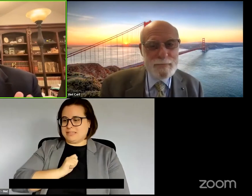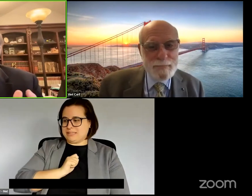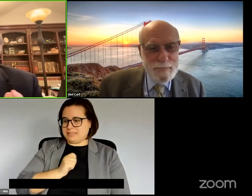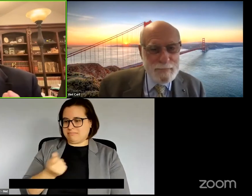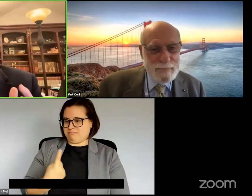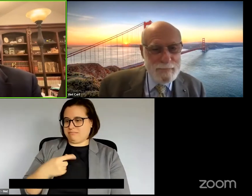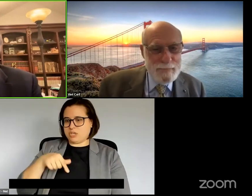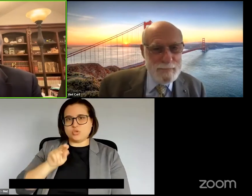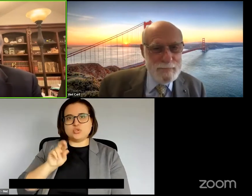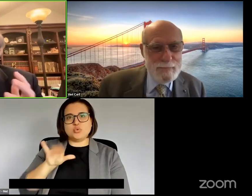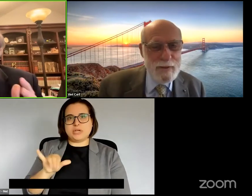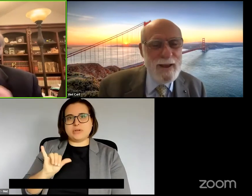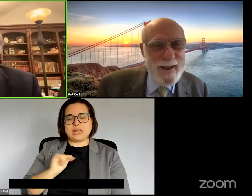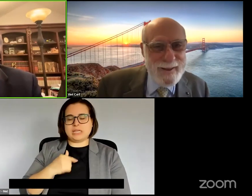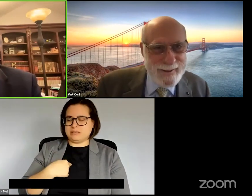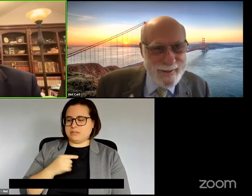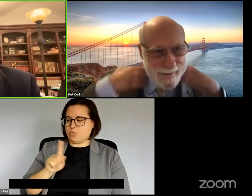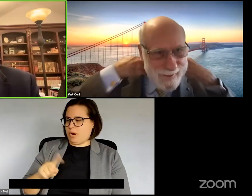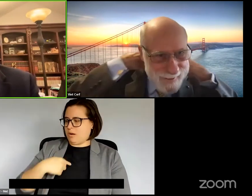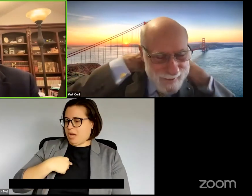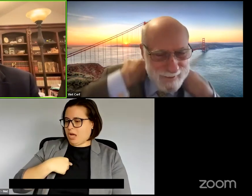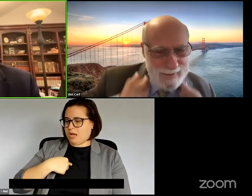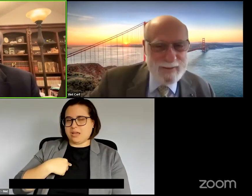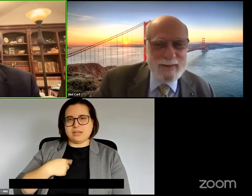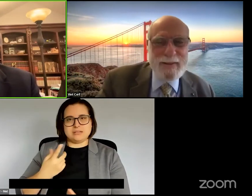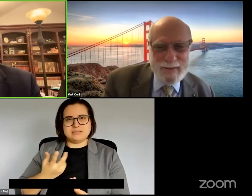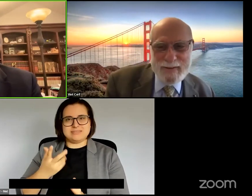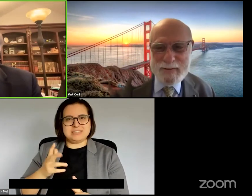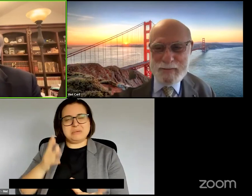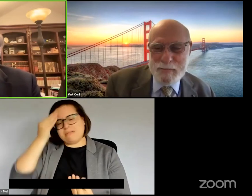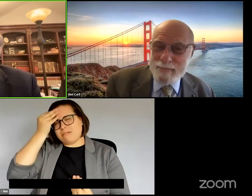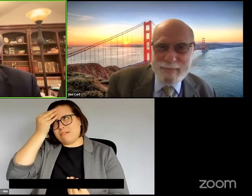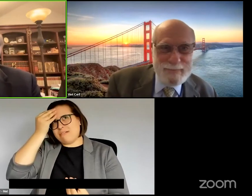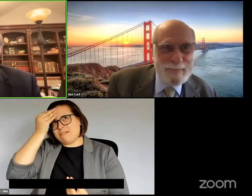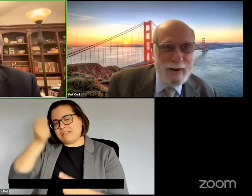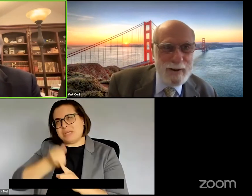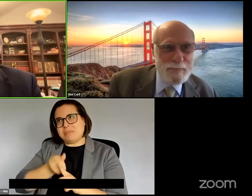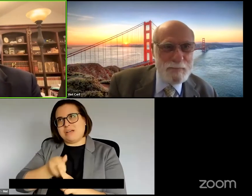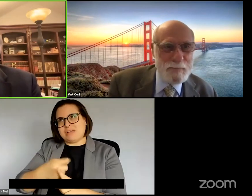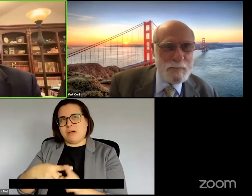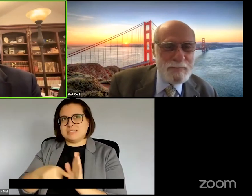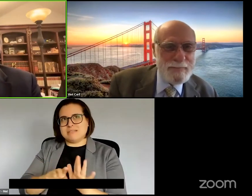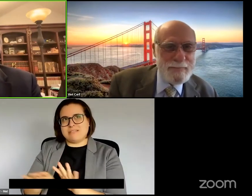where am I and we can think about all the impacts of that will we be using liquid hardware